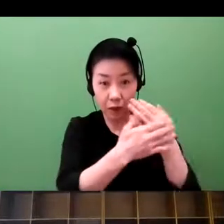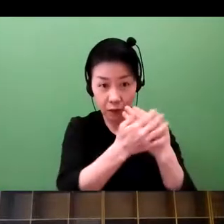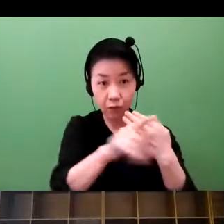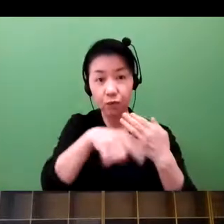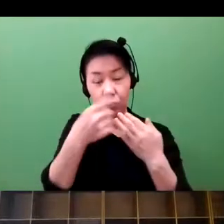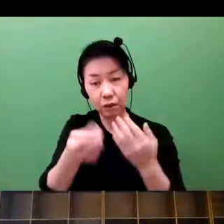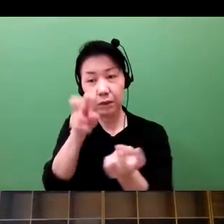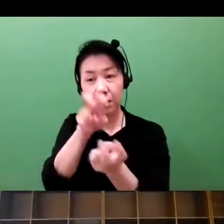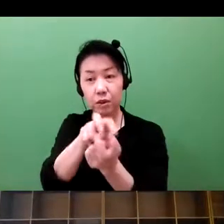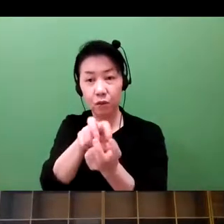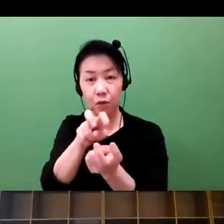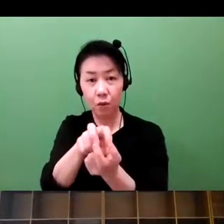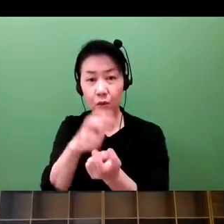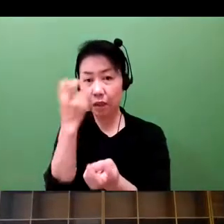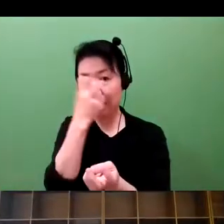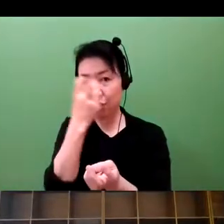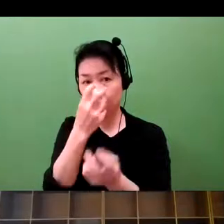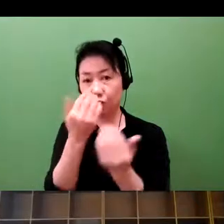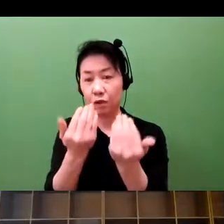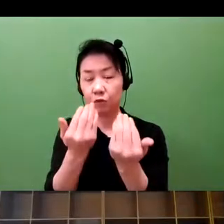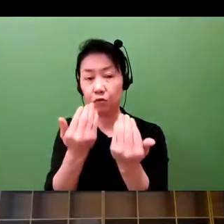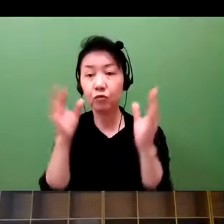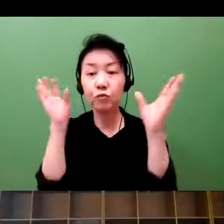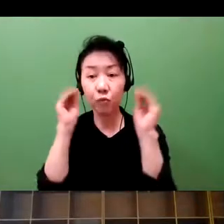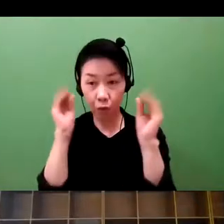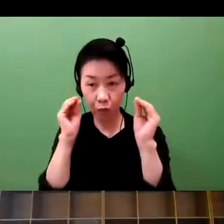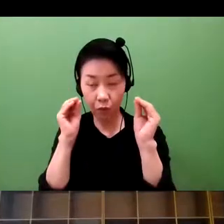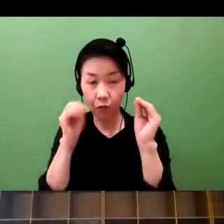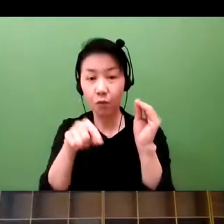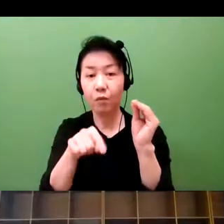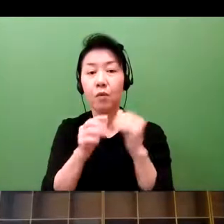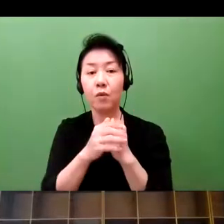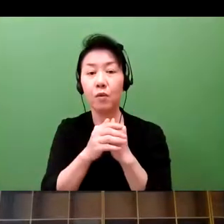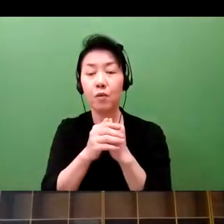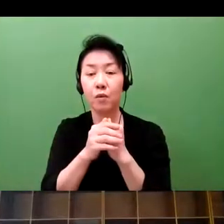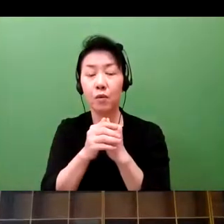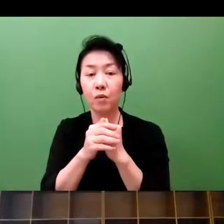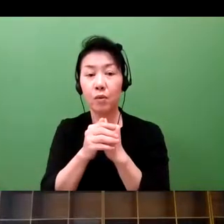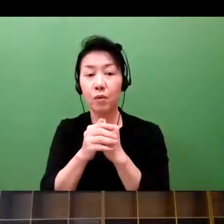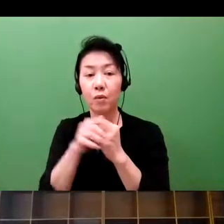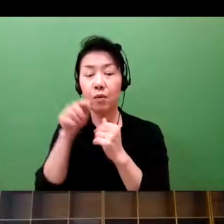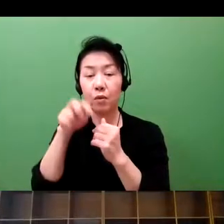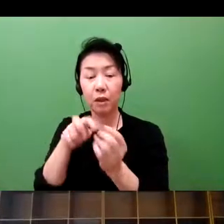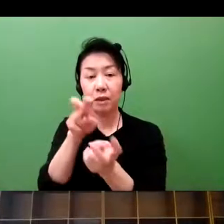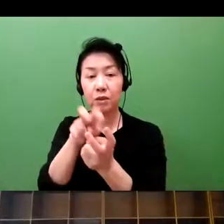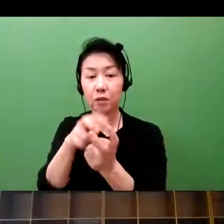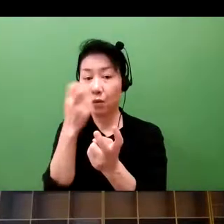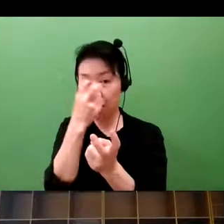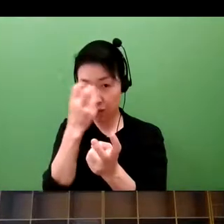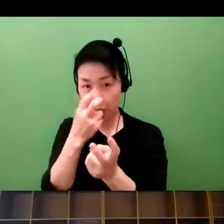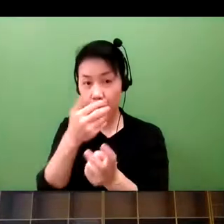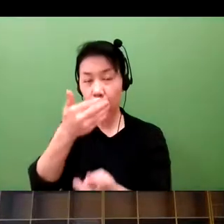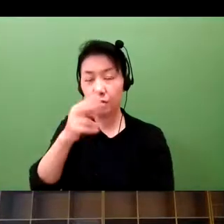We have bioinformatics. We also have clinical research informatics.